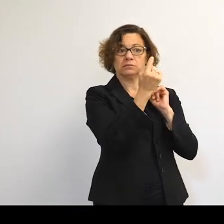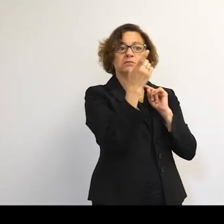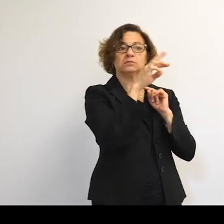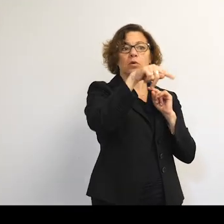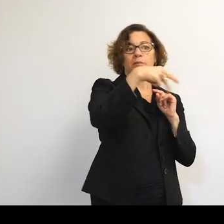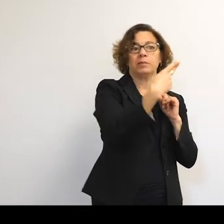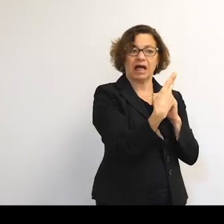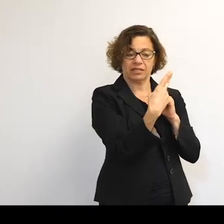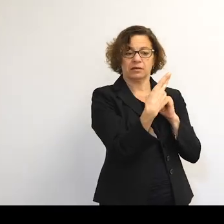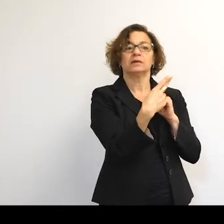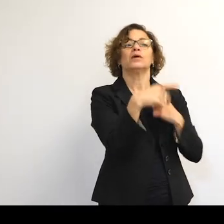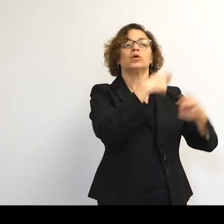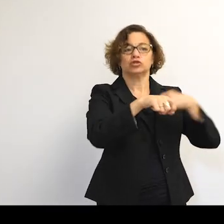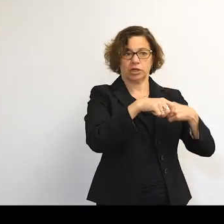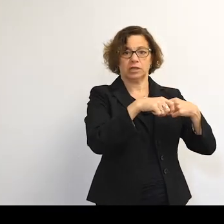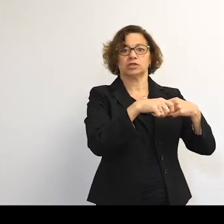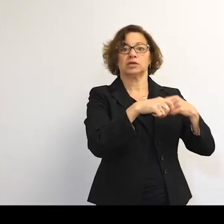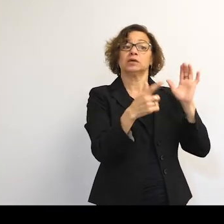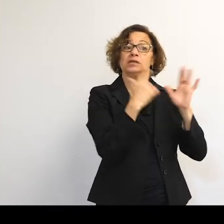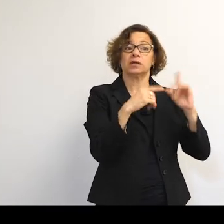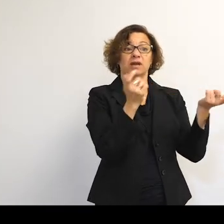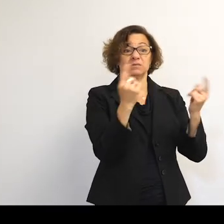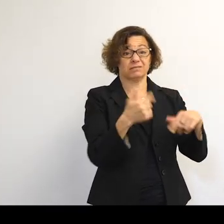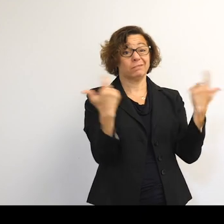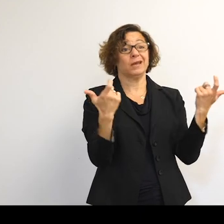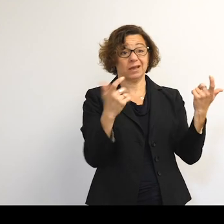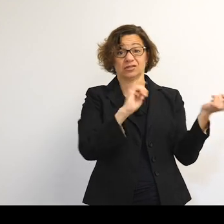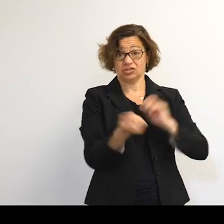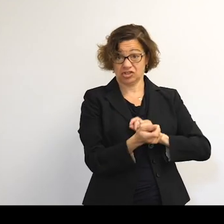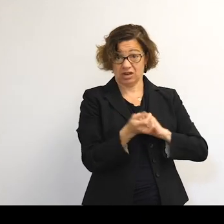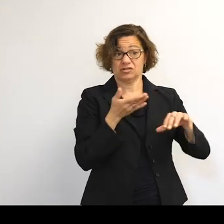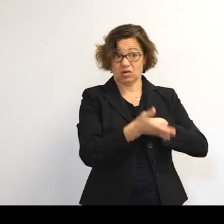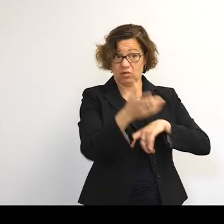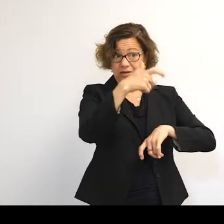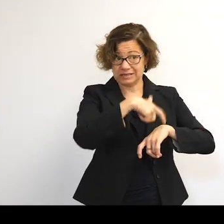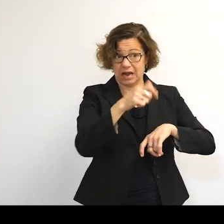But that path can change over time, sometimes quite dramatically when we're looking at long timescales, which we have to,